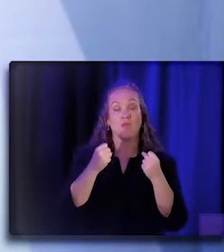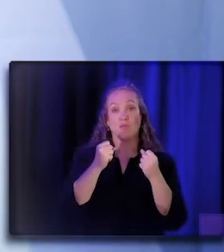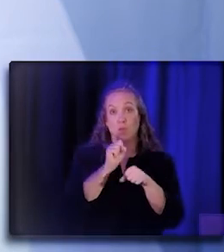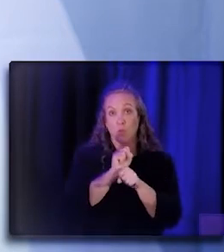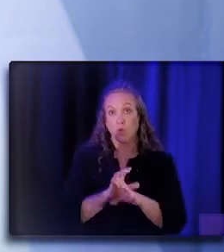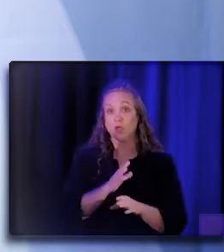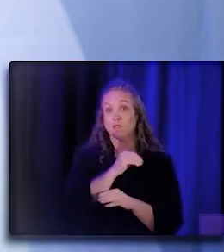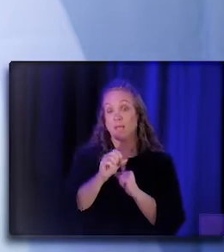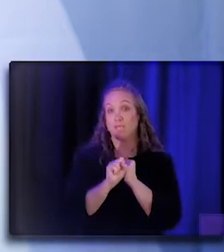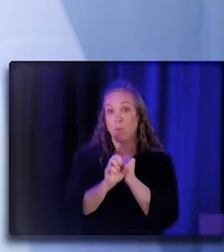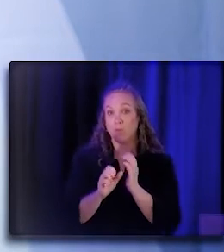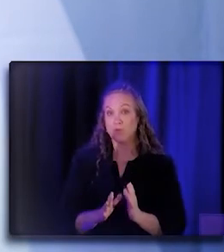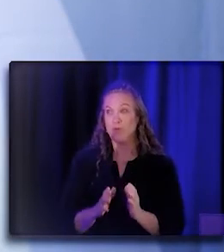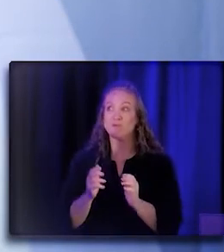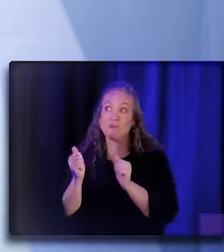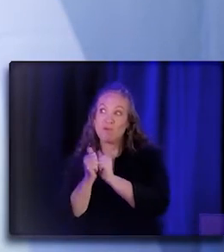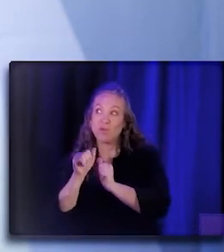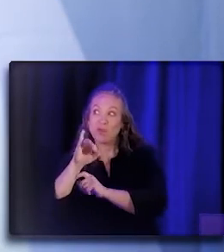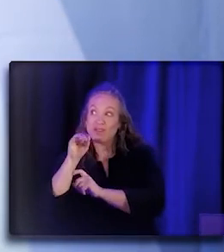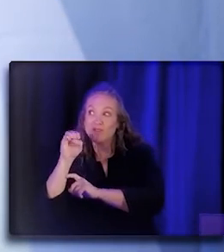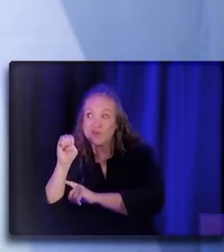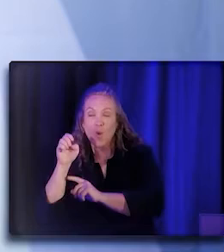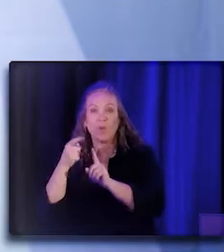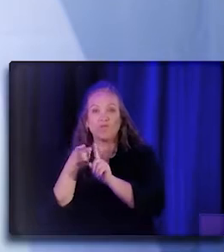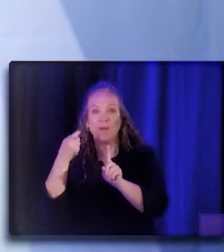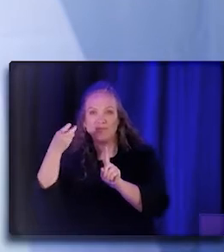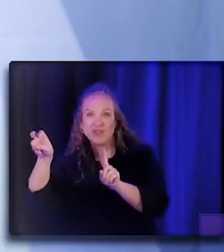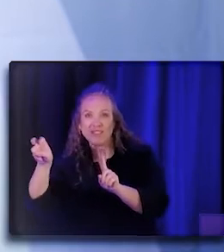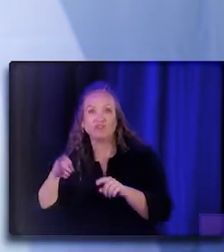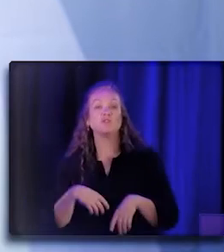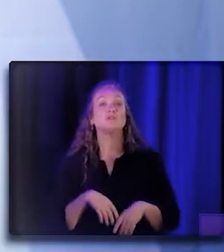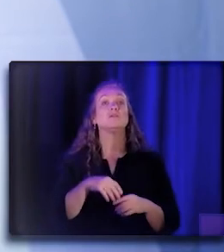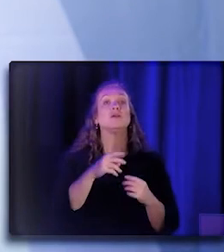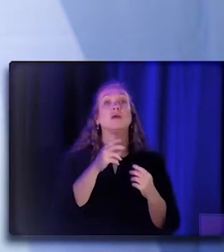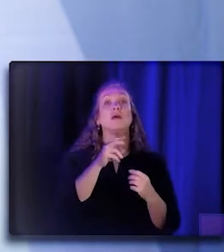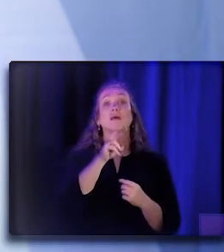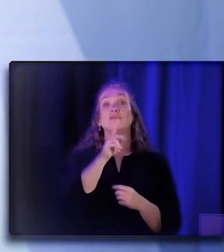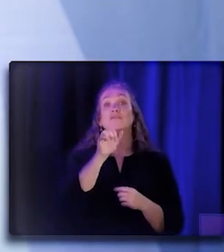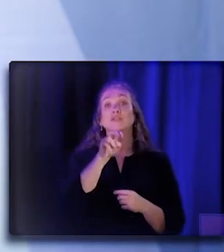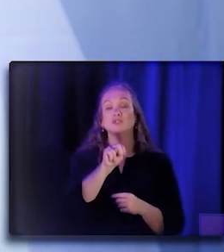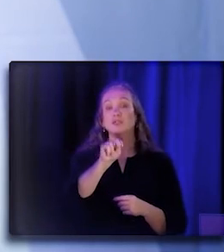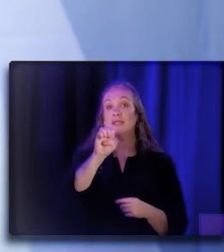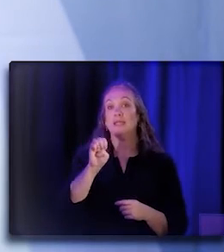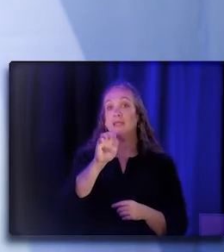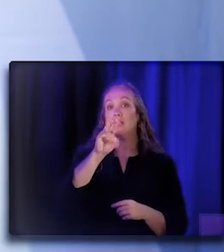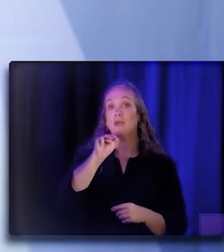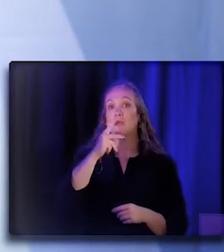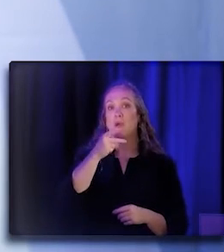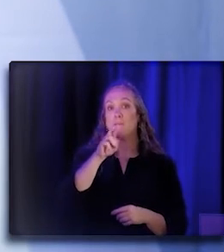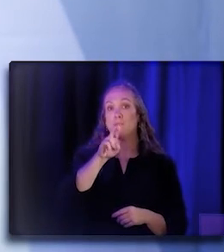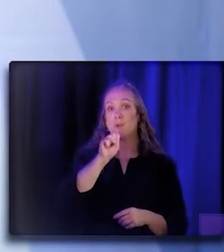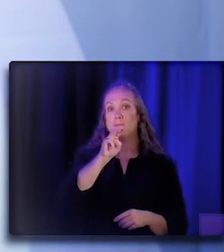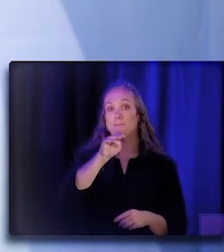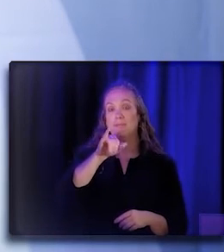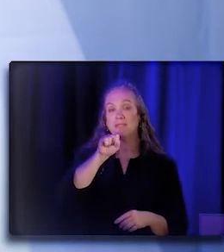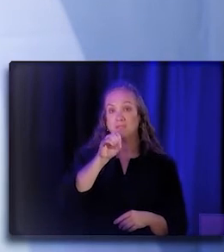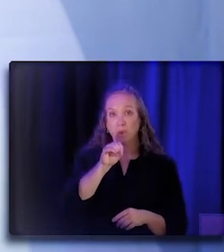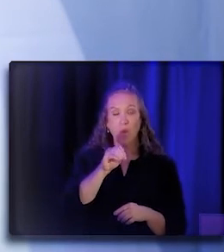with Joe over here from Transitions Clinic, Vision y Compromiso, the Children's Partnership, Latino Coalition for Healthy California,